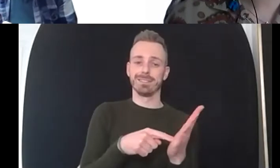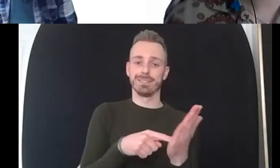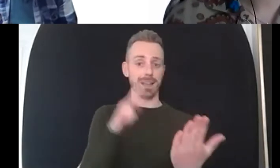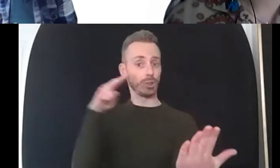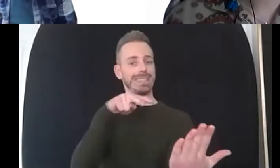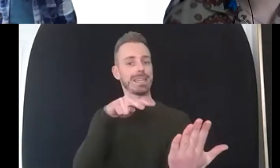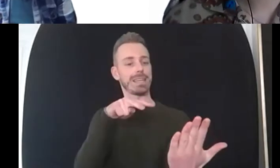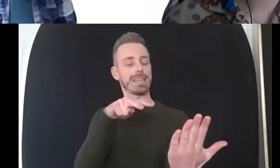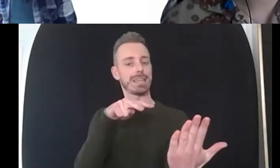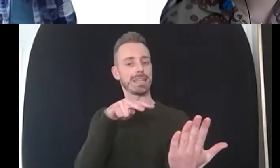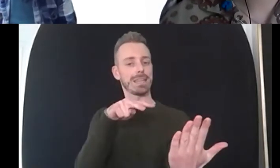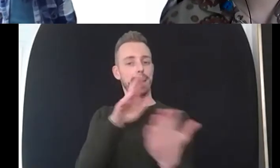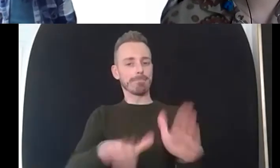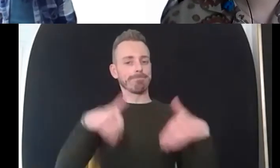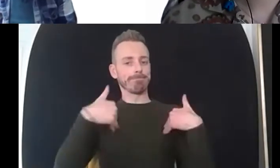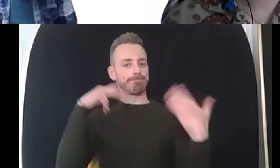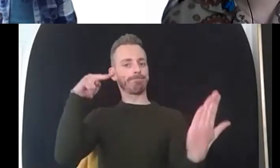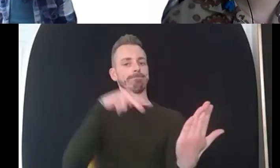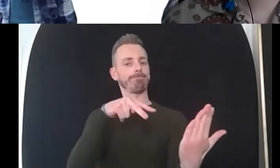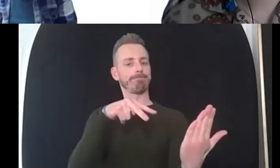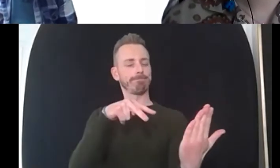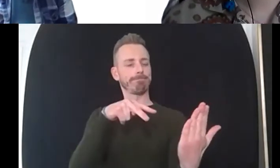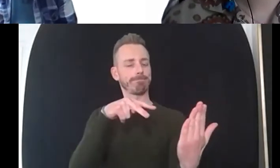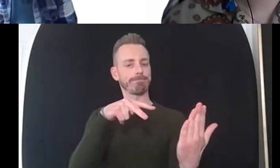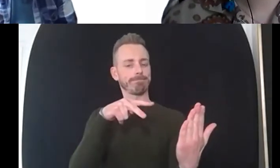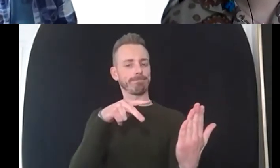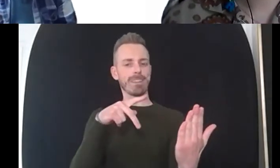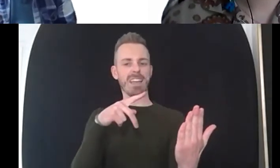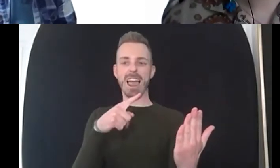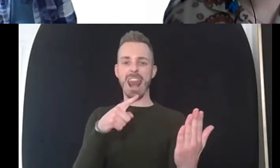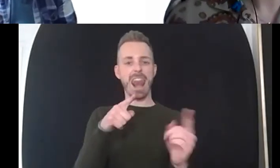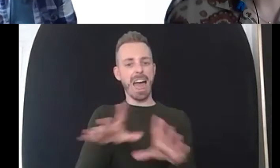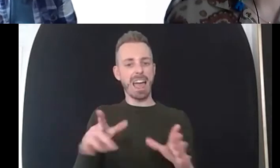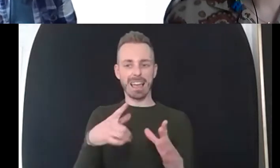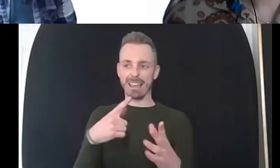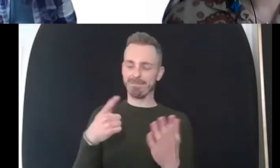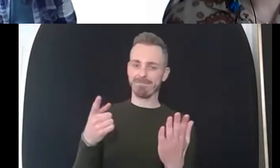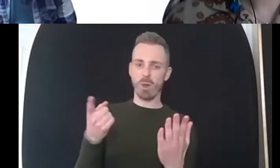would i say to them if um if my best friend knew i was thinking like this what would they say to me